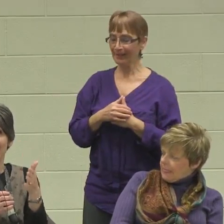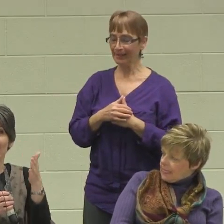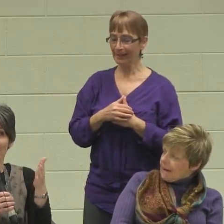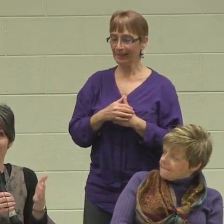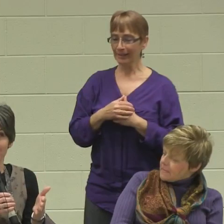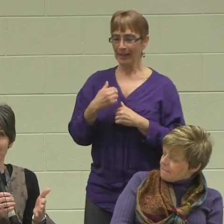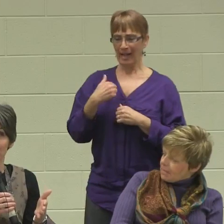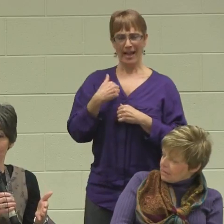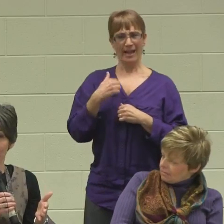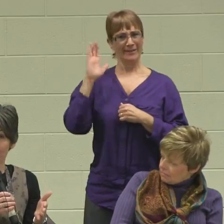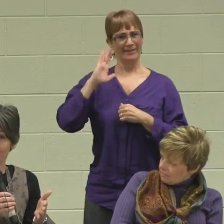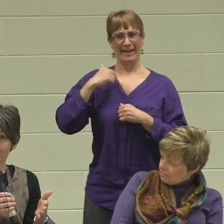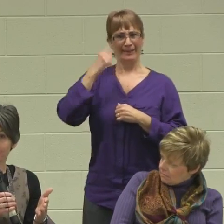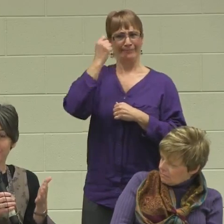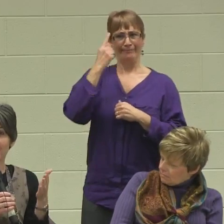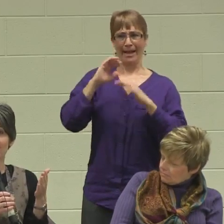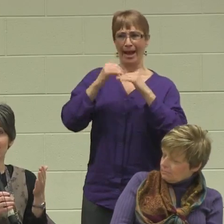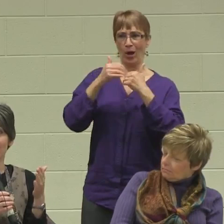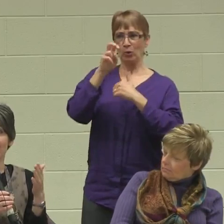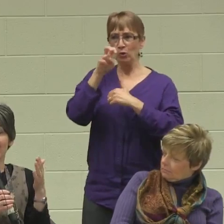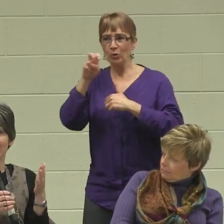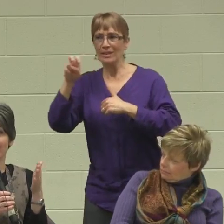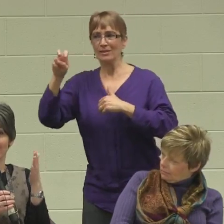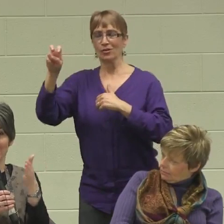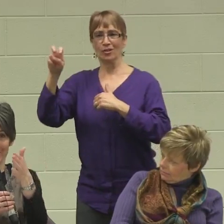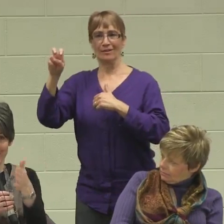how transitions would work. It took the transition